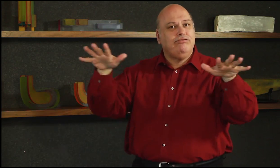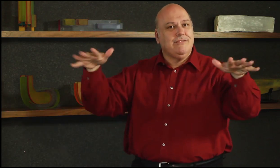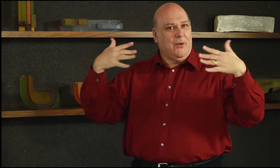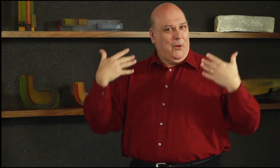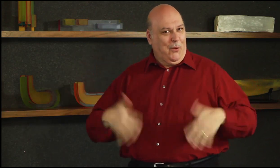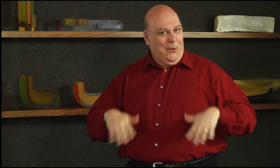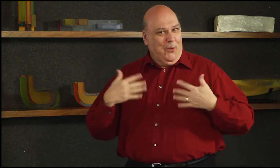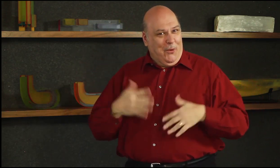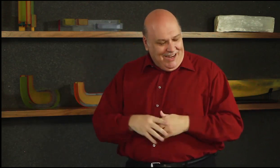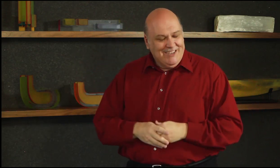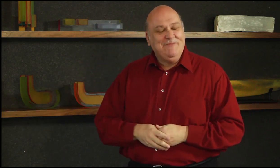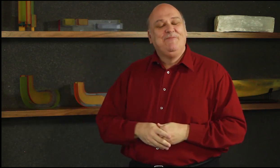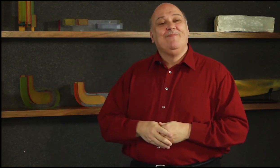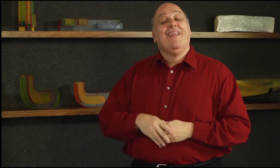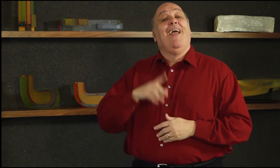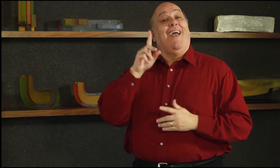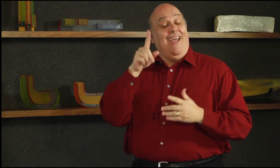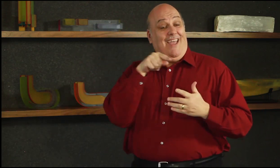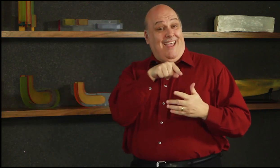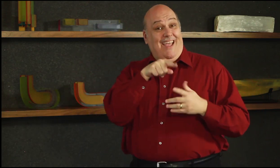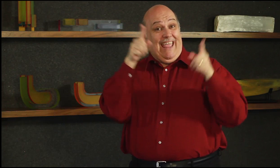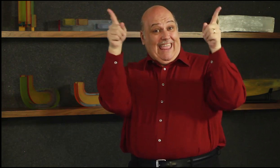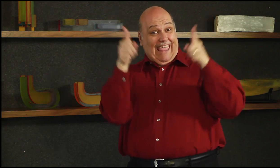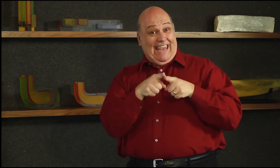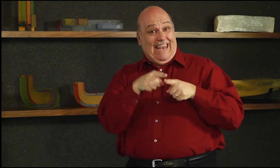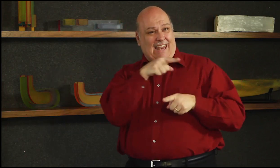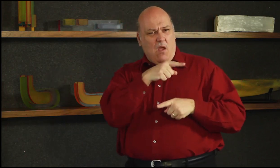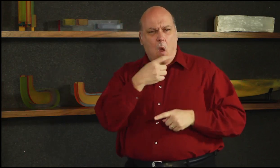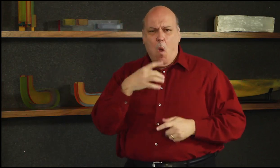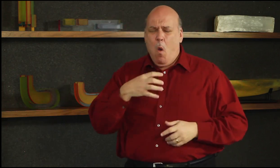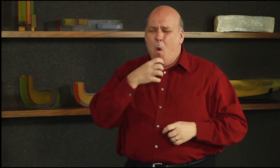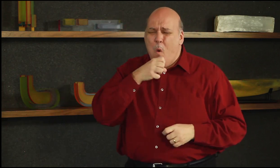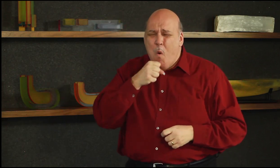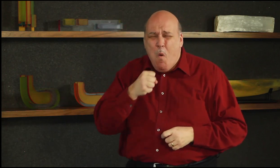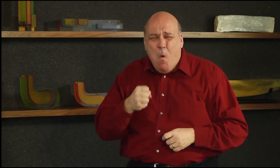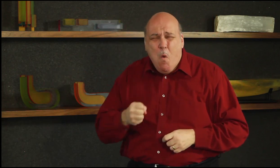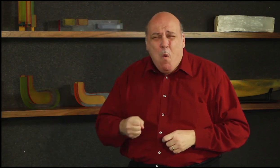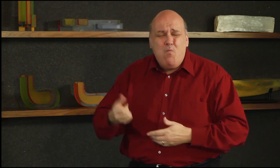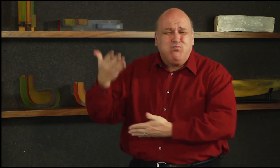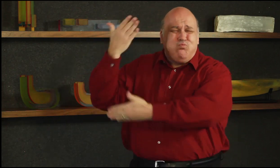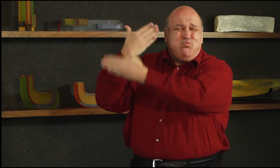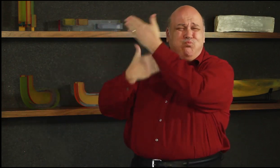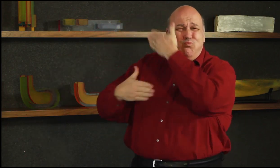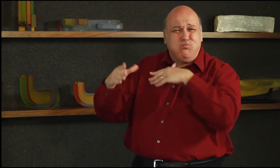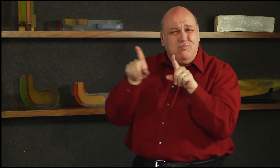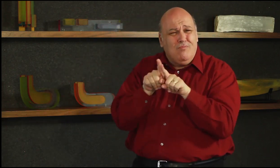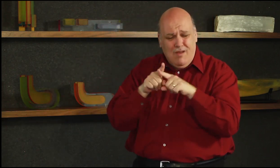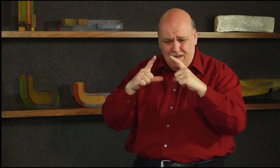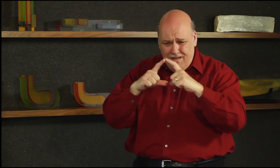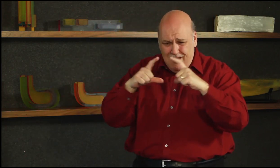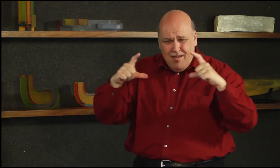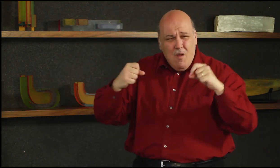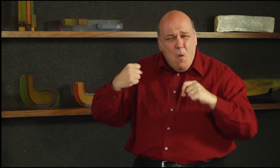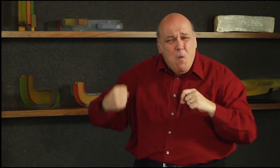show shown around the world, see an old